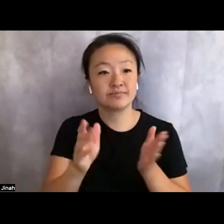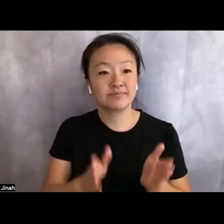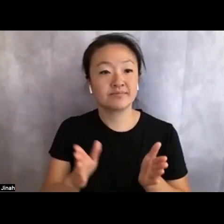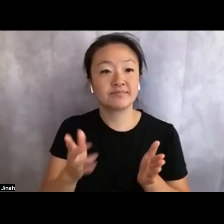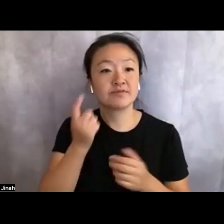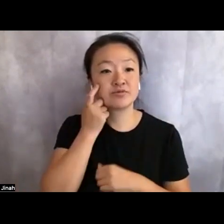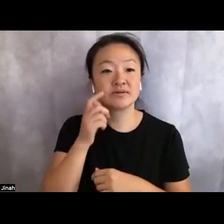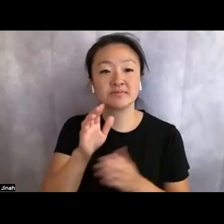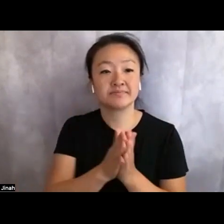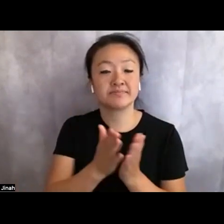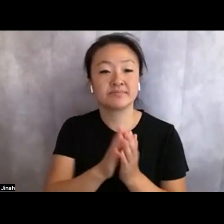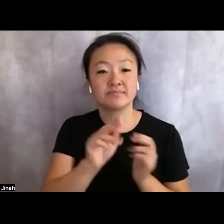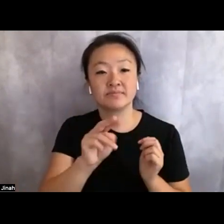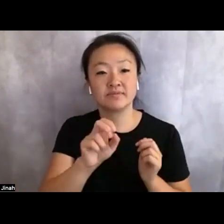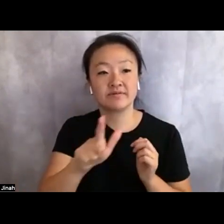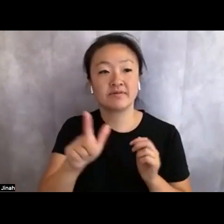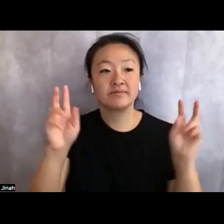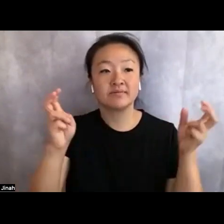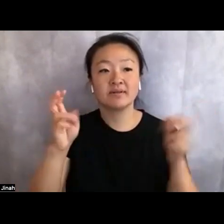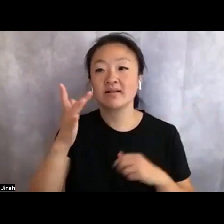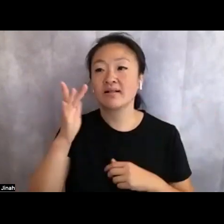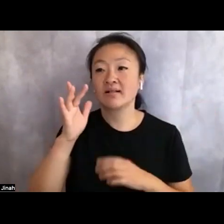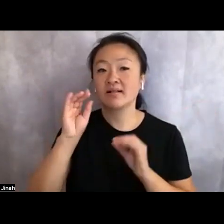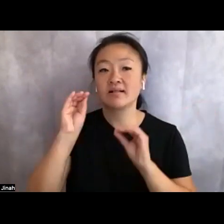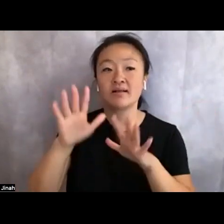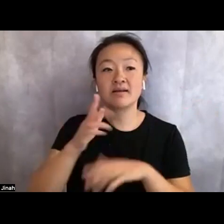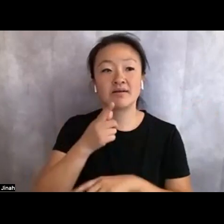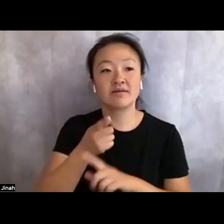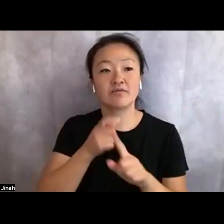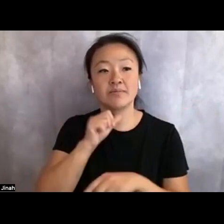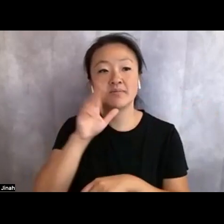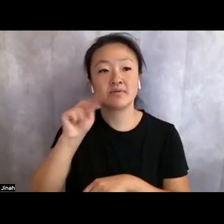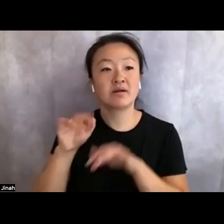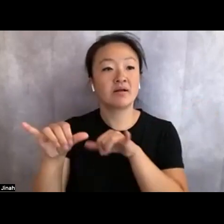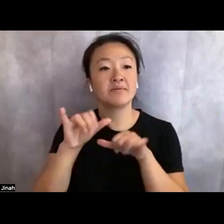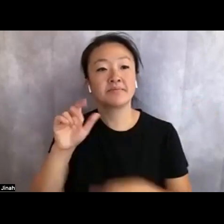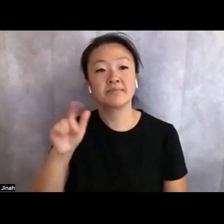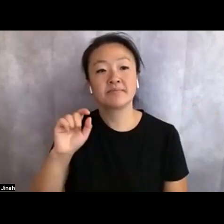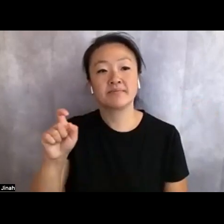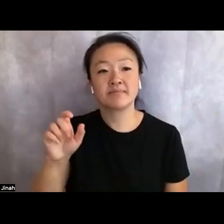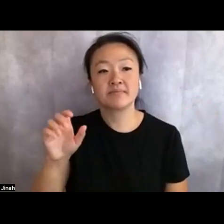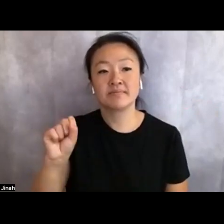From Uncommon Stars, was an Alex, SCKA, and Otherwise Award winner,